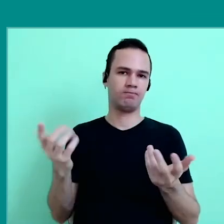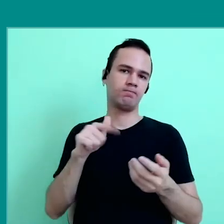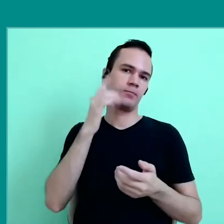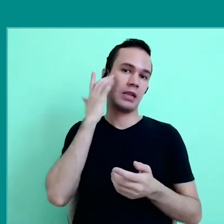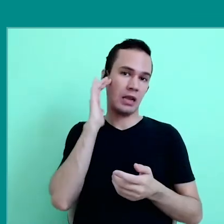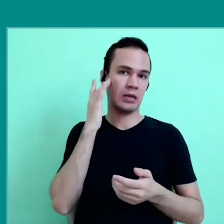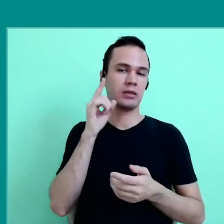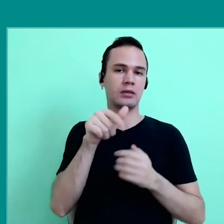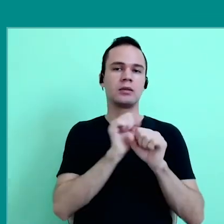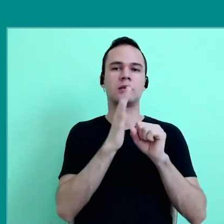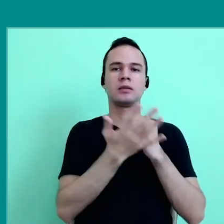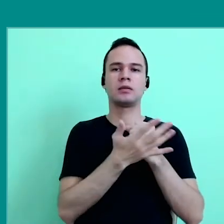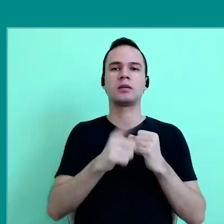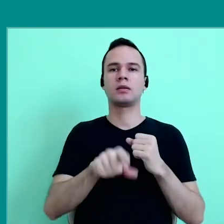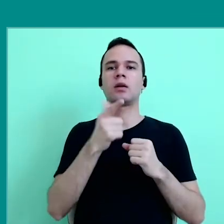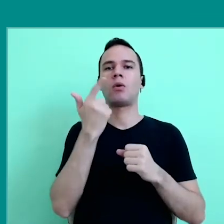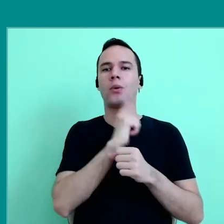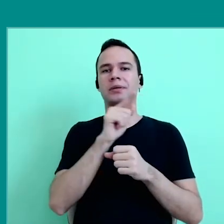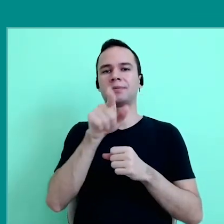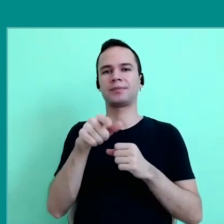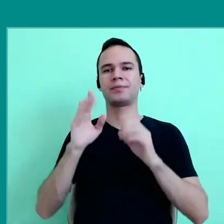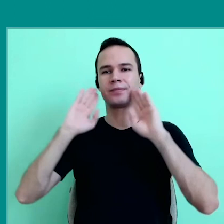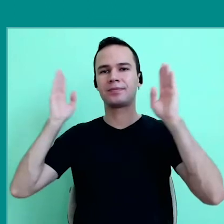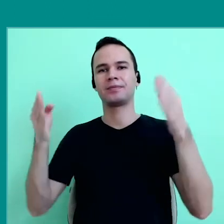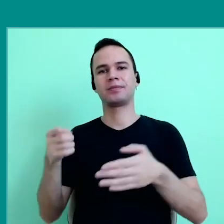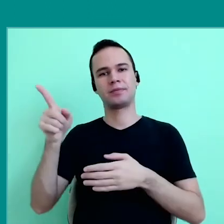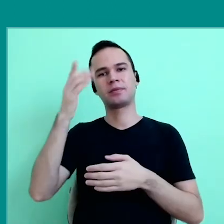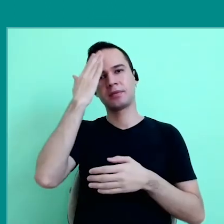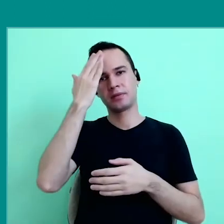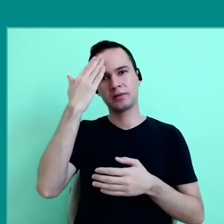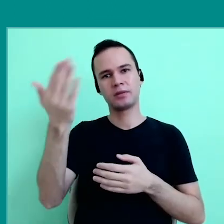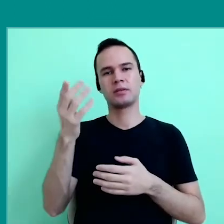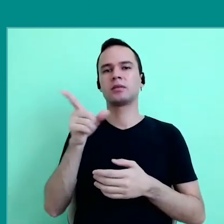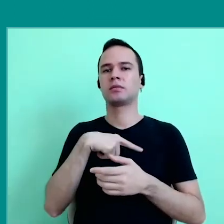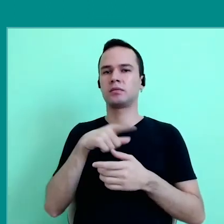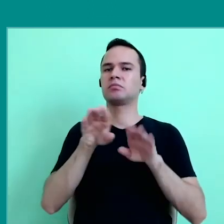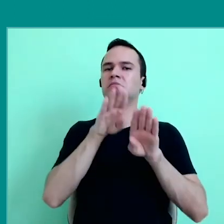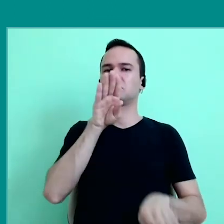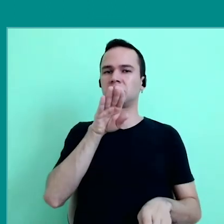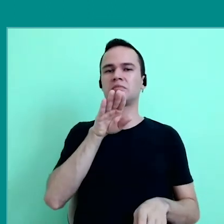We believe that at the beginning of the pandemic we would all follow that path, of course we knew that there were huge inequalities,